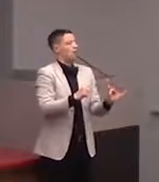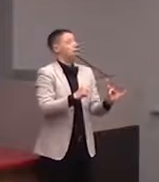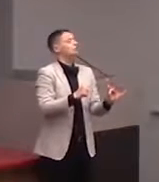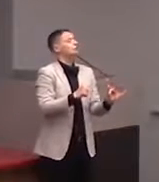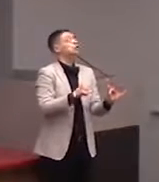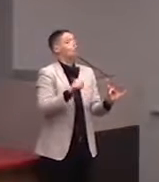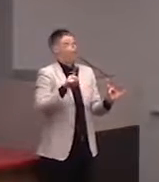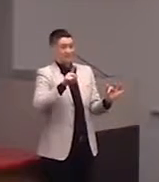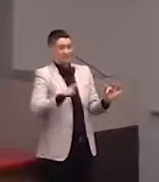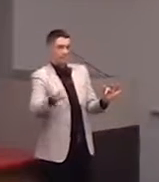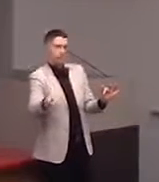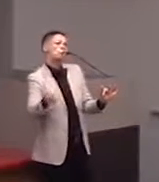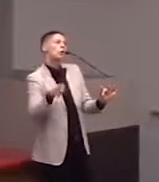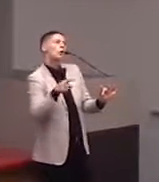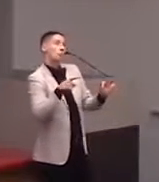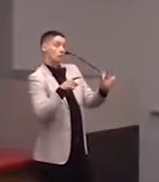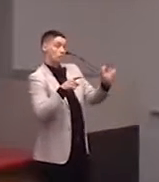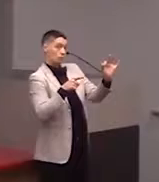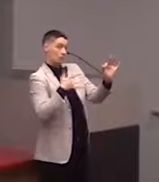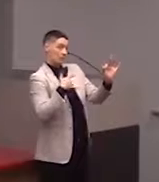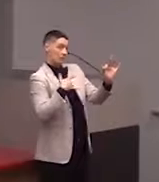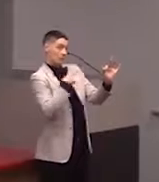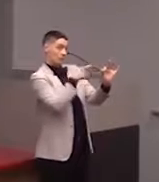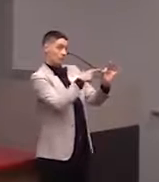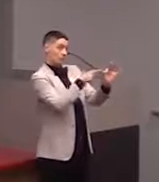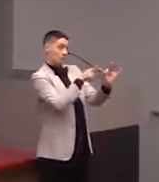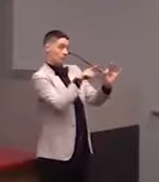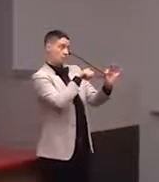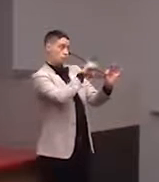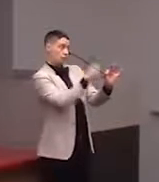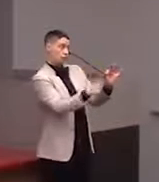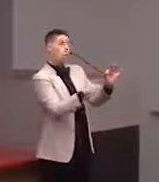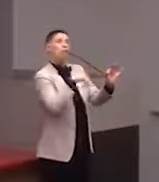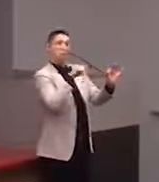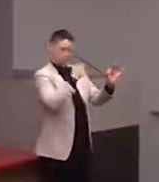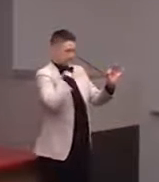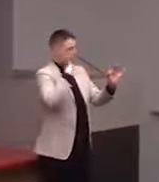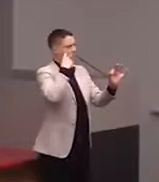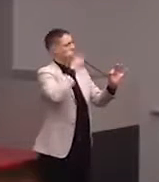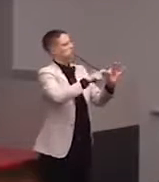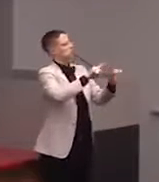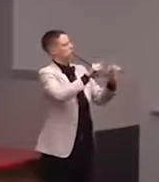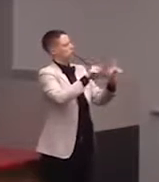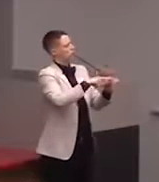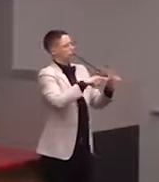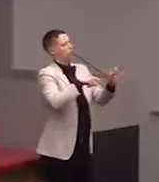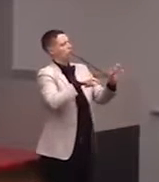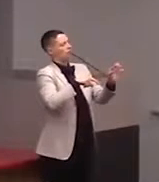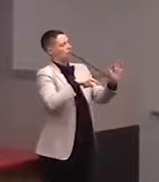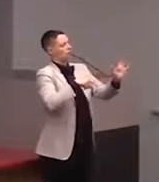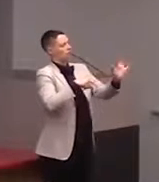can't detect them anymore. So it's an interesting thing, we really wanna know